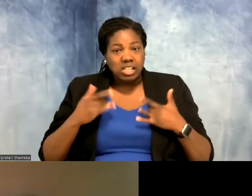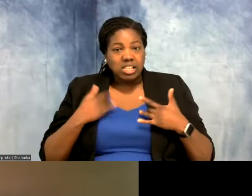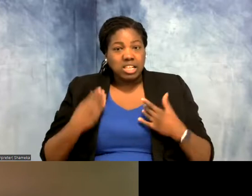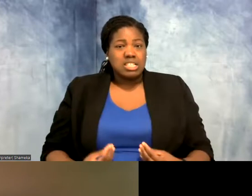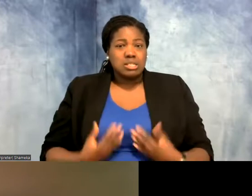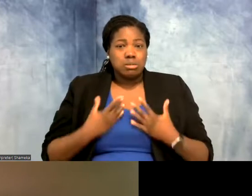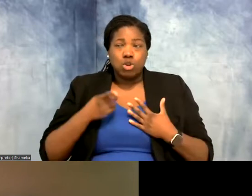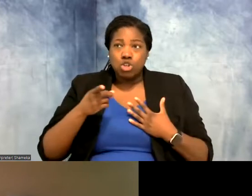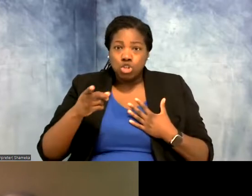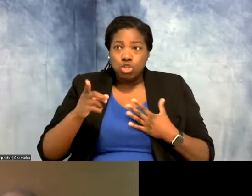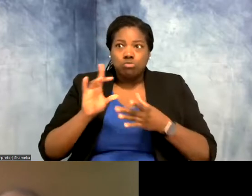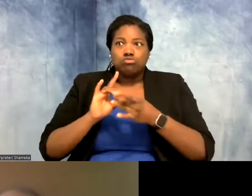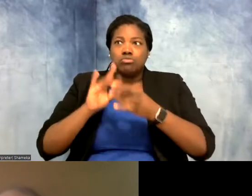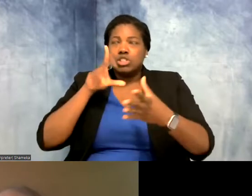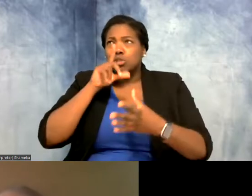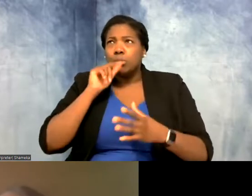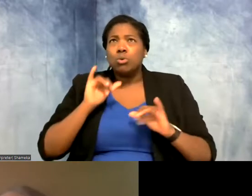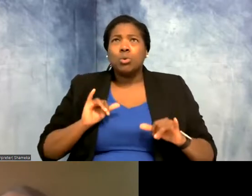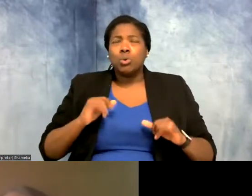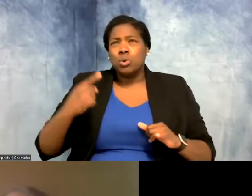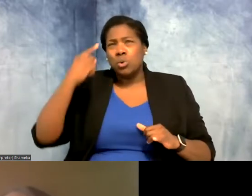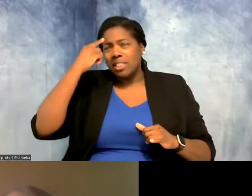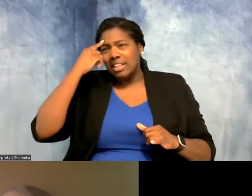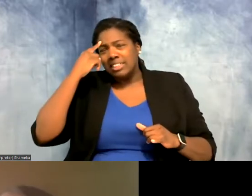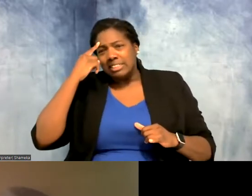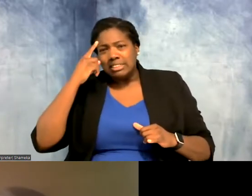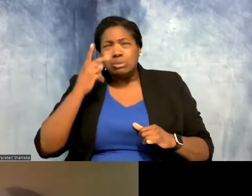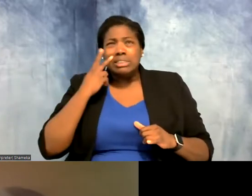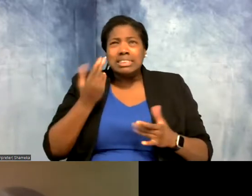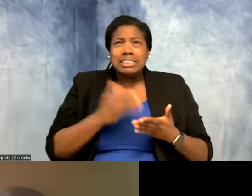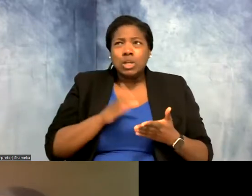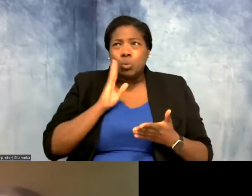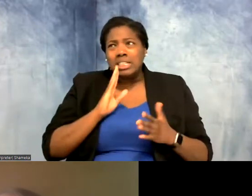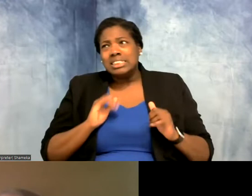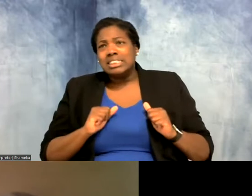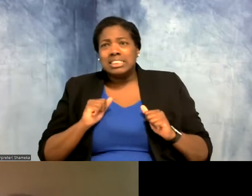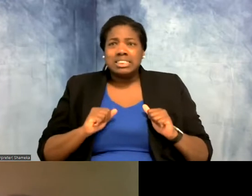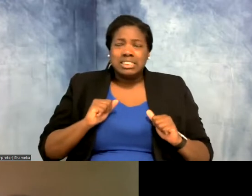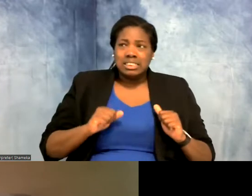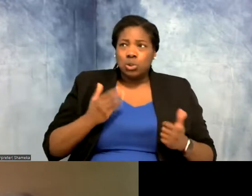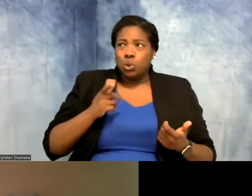let that bird go. You think, "oh gosh are we gonna see this bird again? Who might see it next?" It's really exciting.